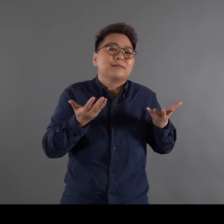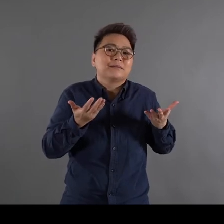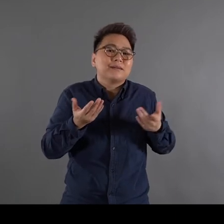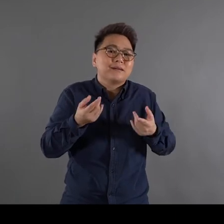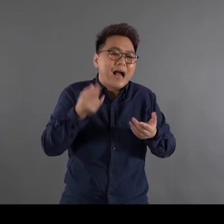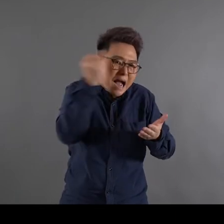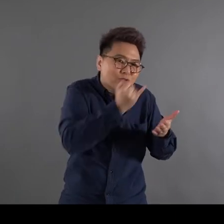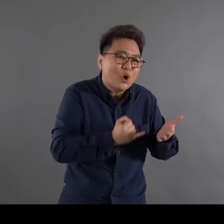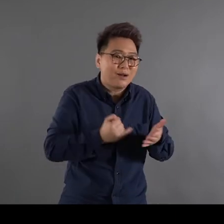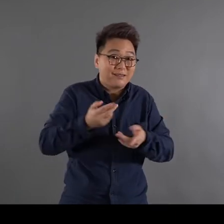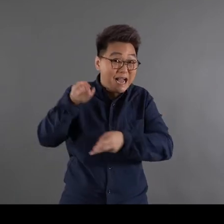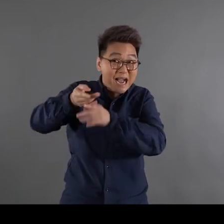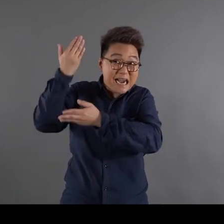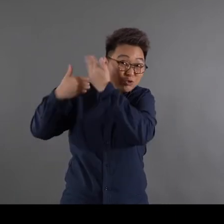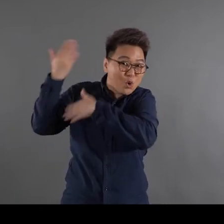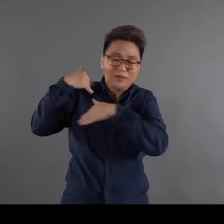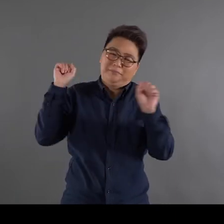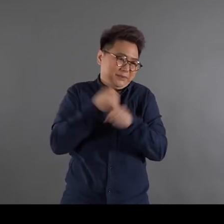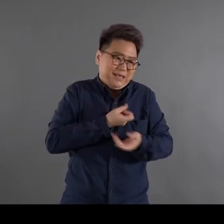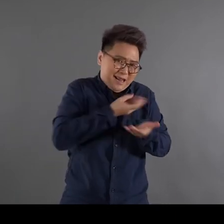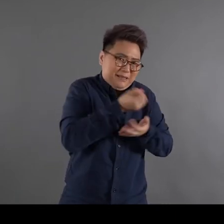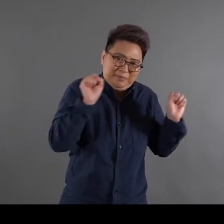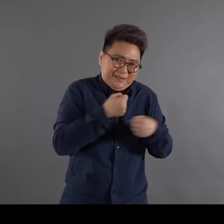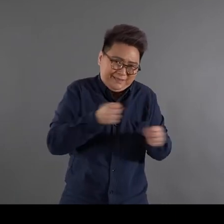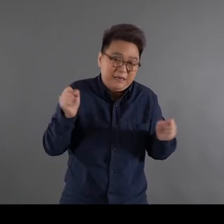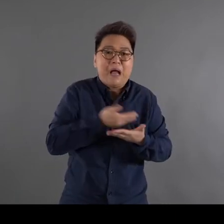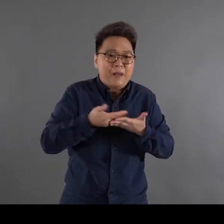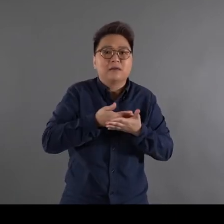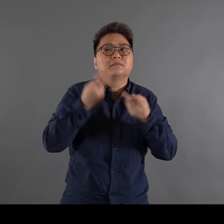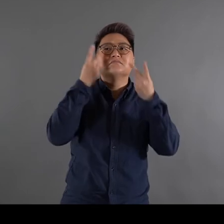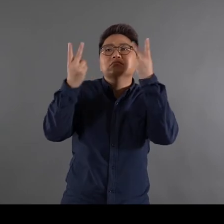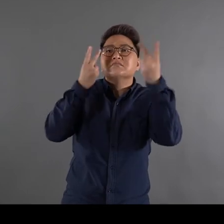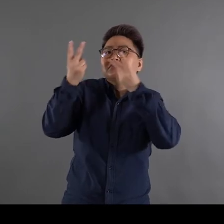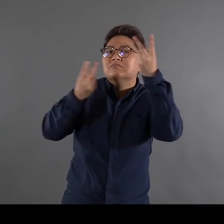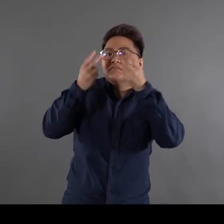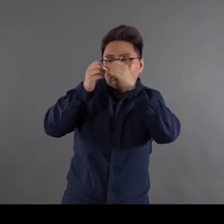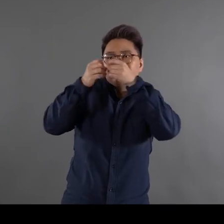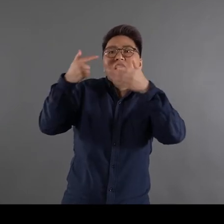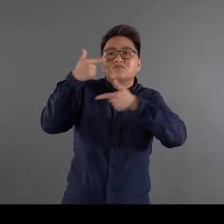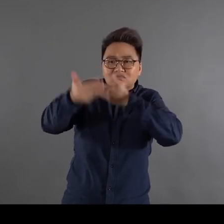A child’s vision develops from obscurity